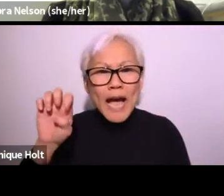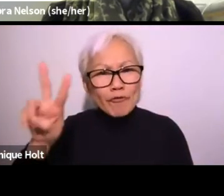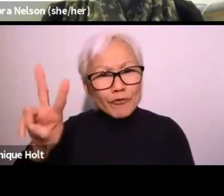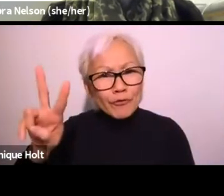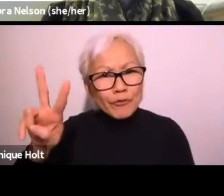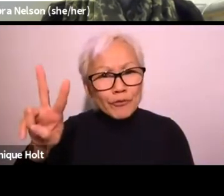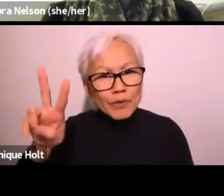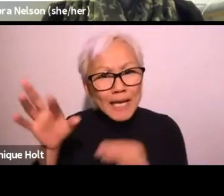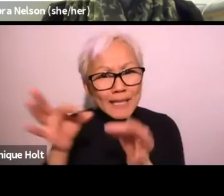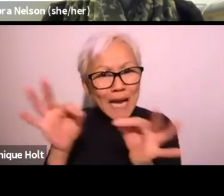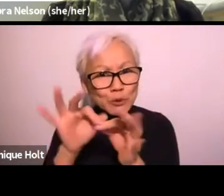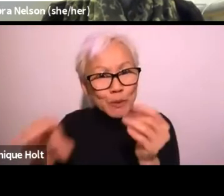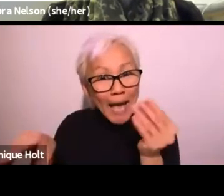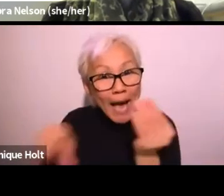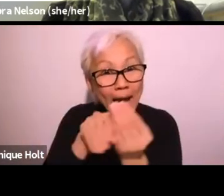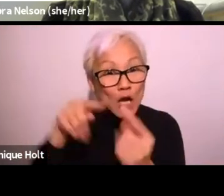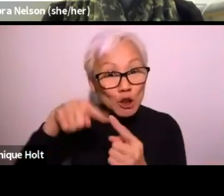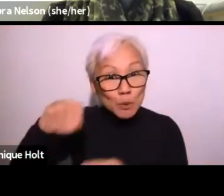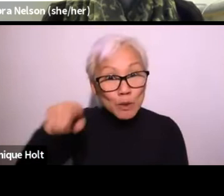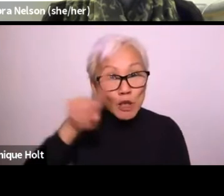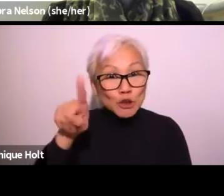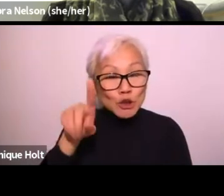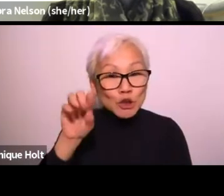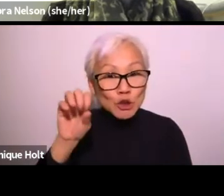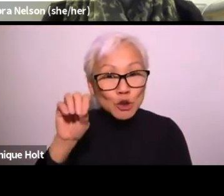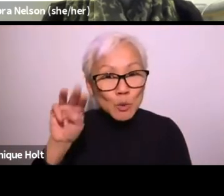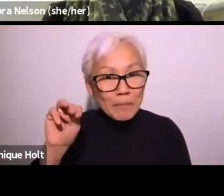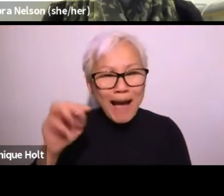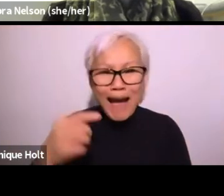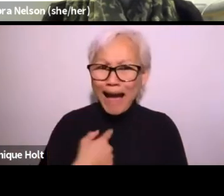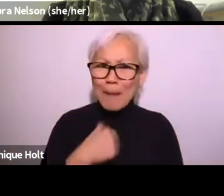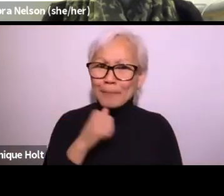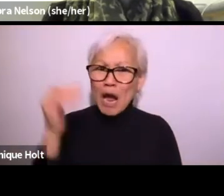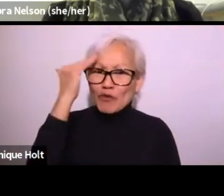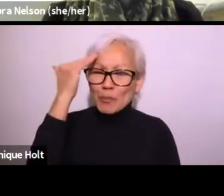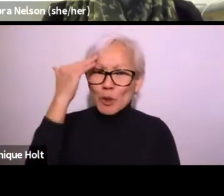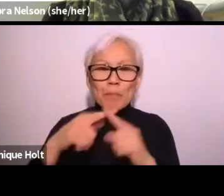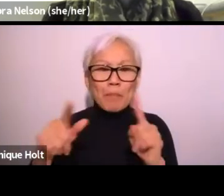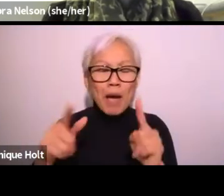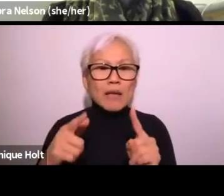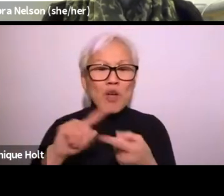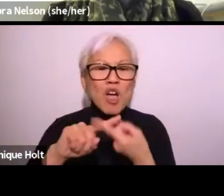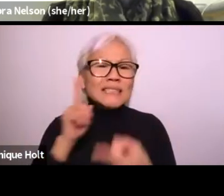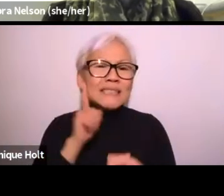And then also, I dunno if you know, Rev, Rev, where you can actually add captioning to Zoom.